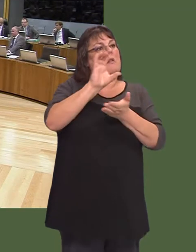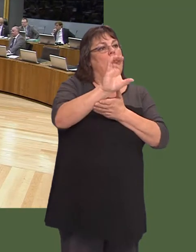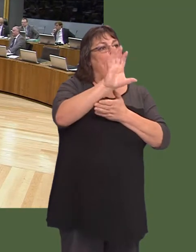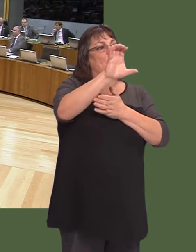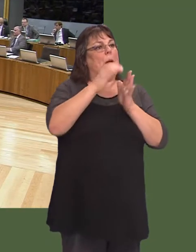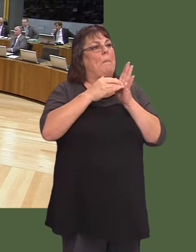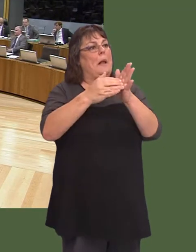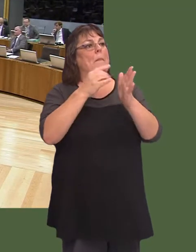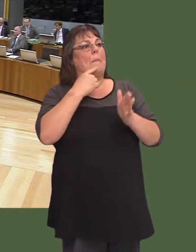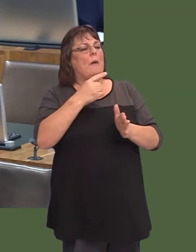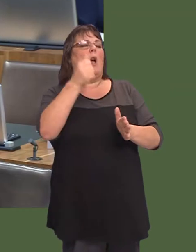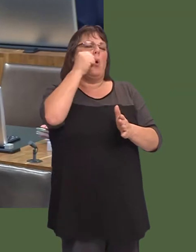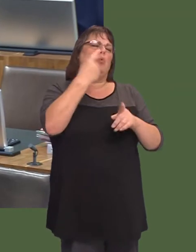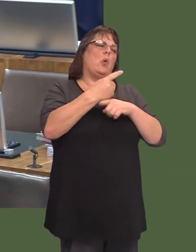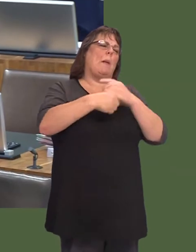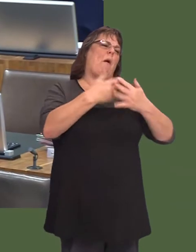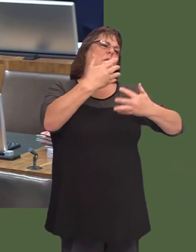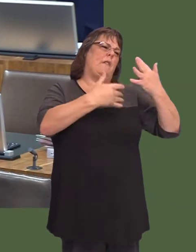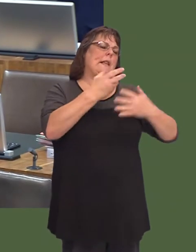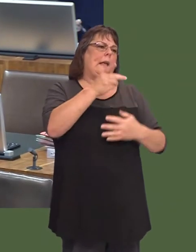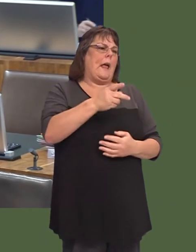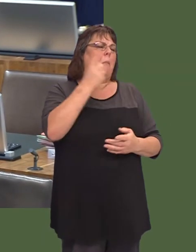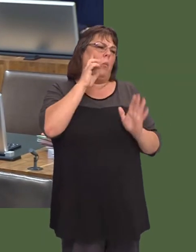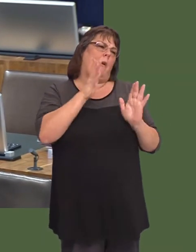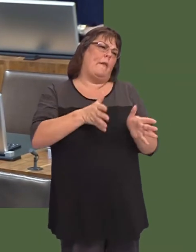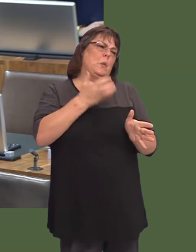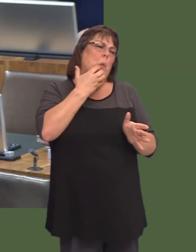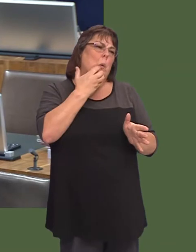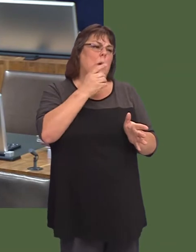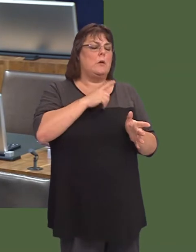in order to continueówe are now trading statistics again, but I think we have toóin order to